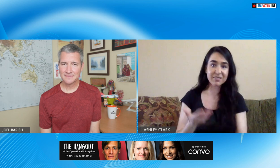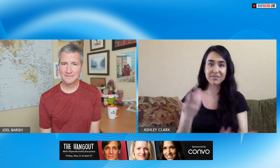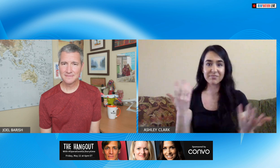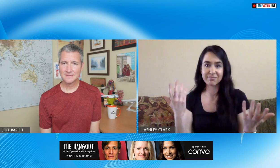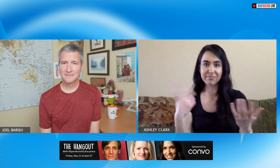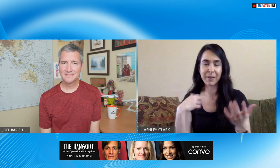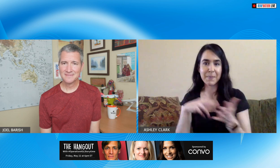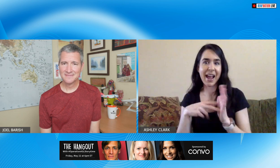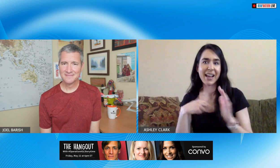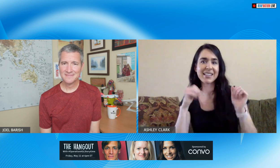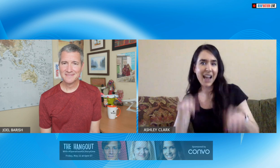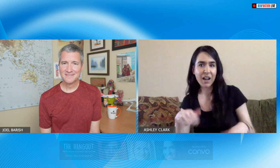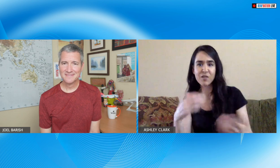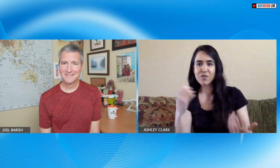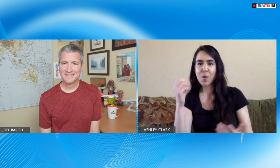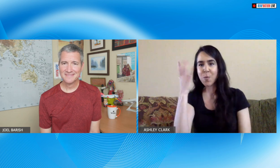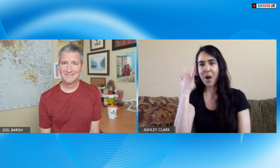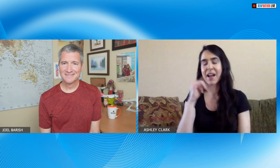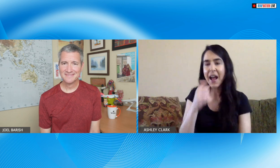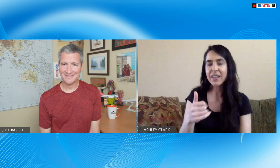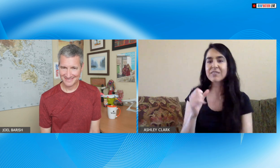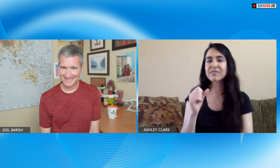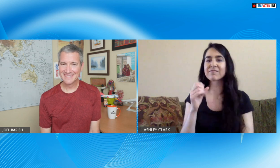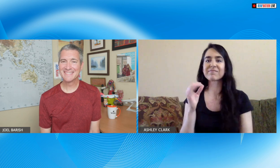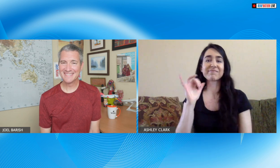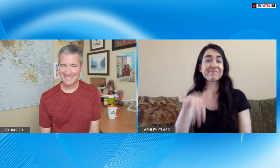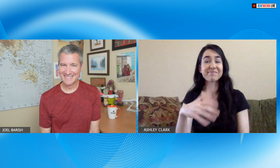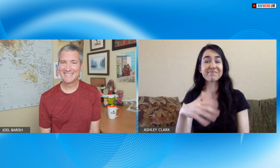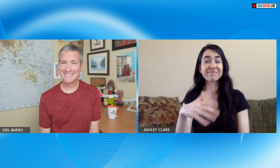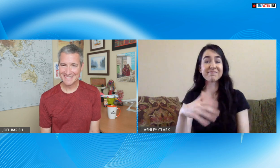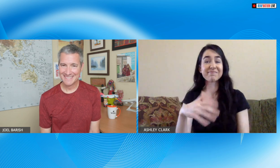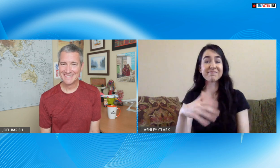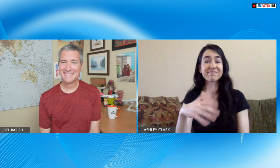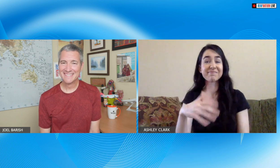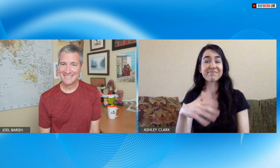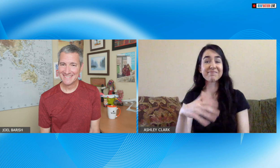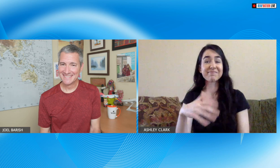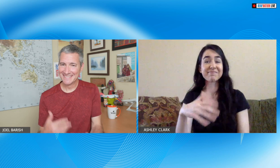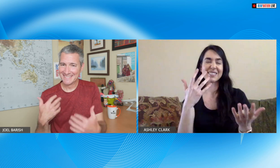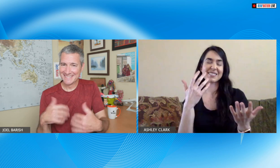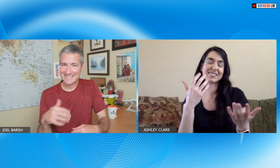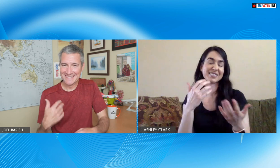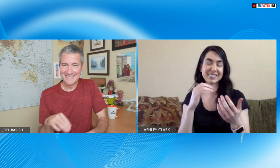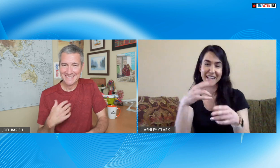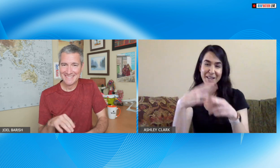language and so I decided to put together an agenda and get going with